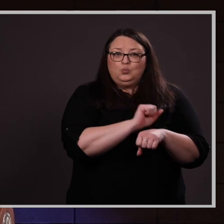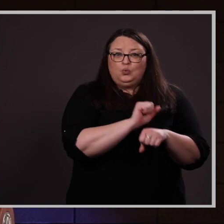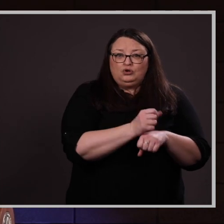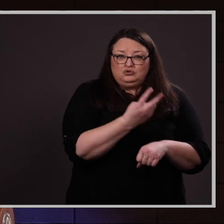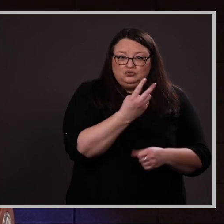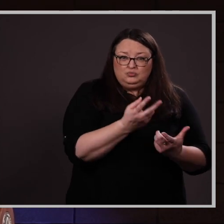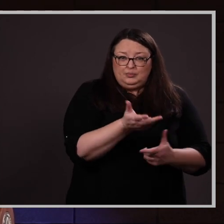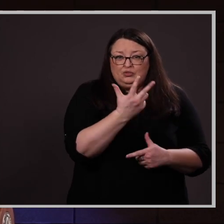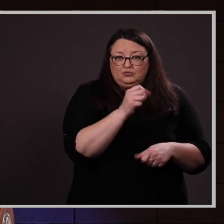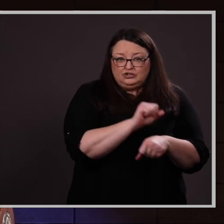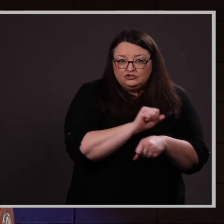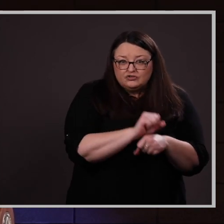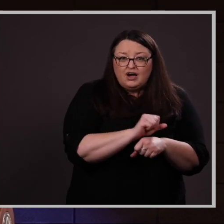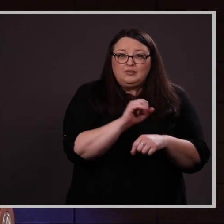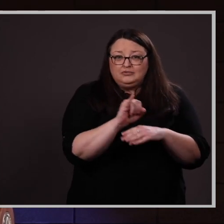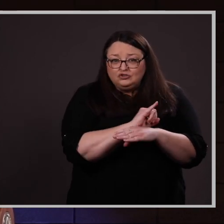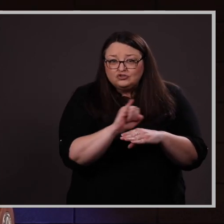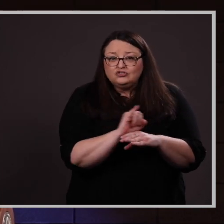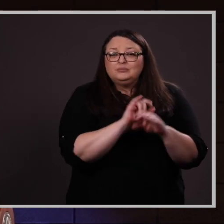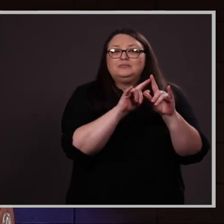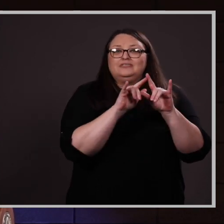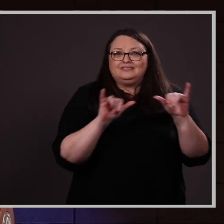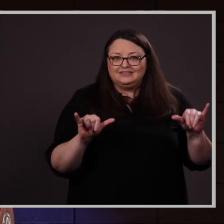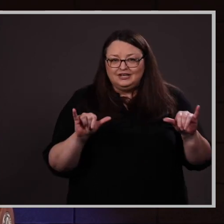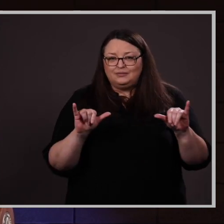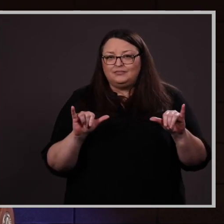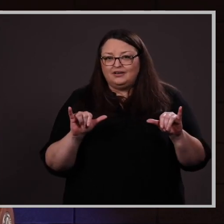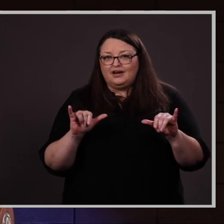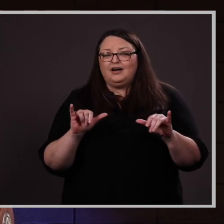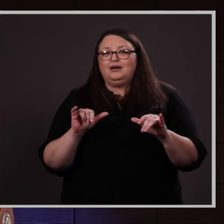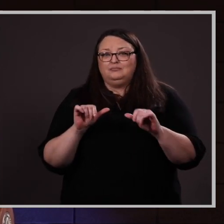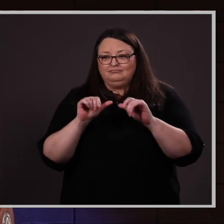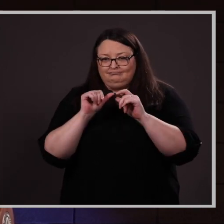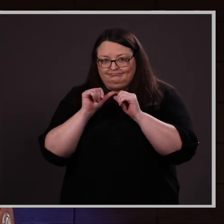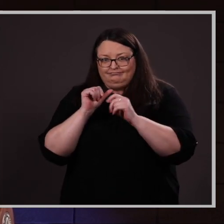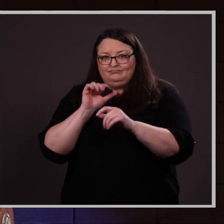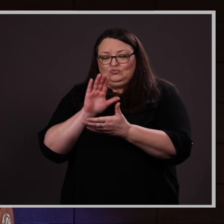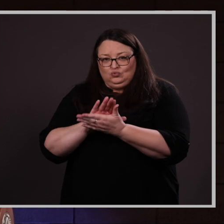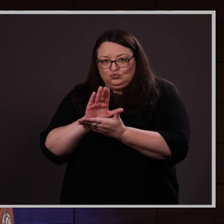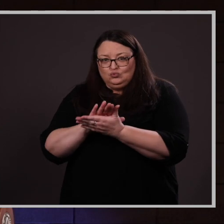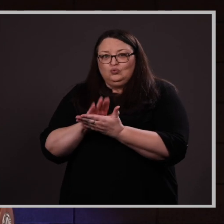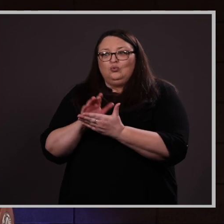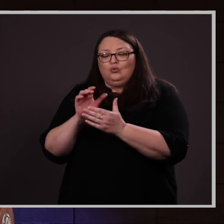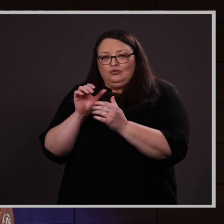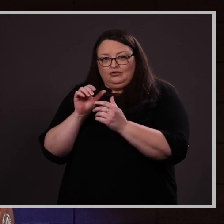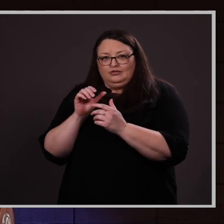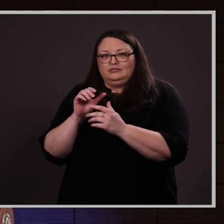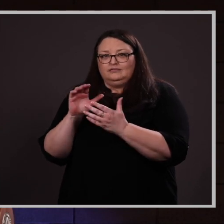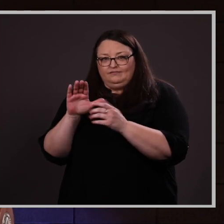or three jobs or internships at the same time, while maintaining a full course load (and